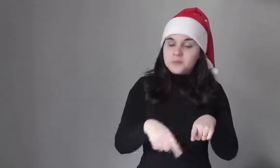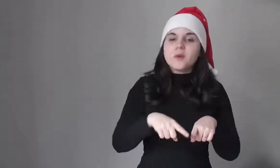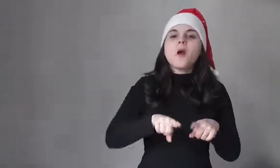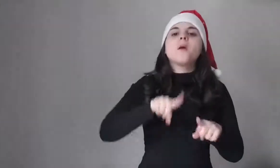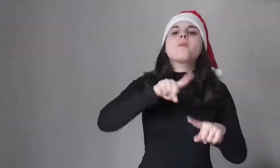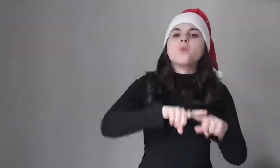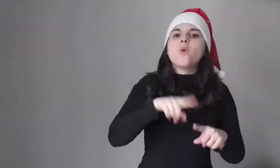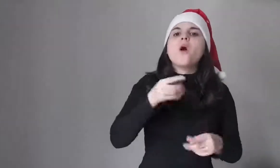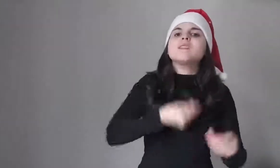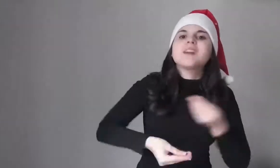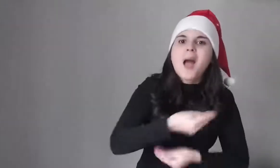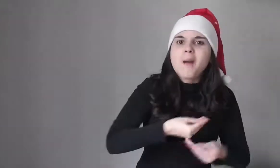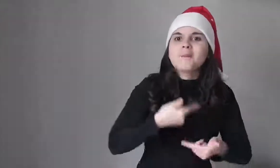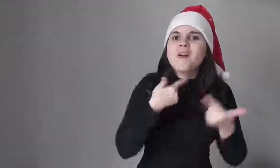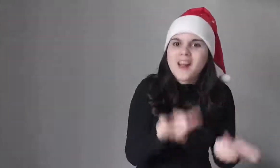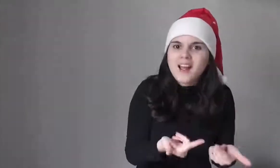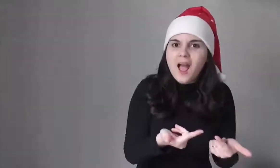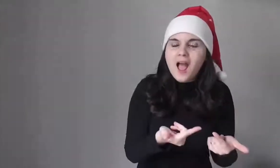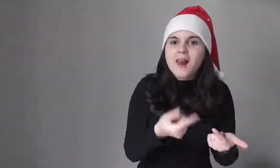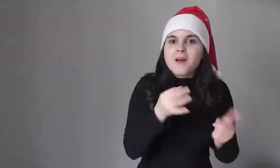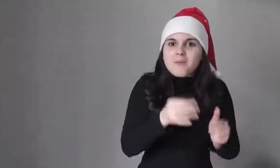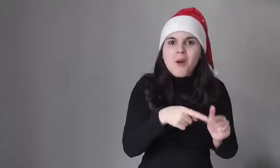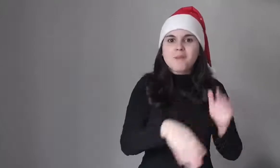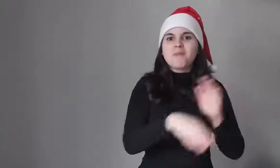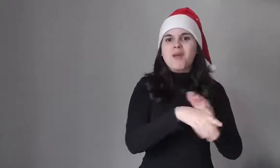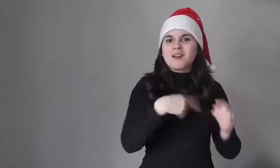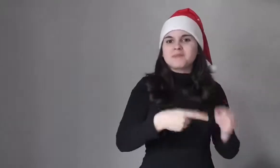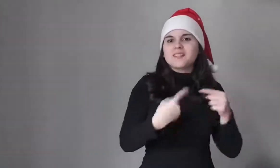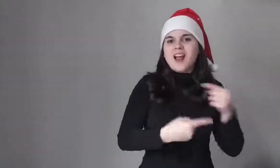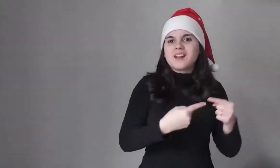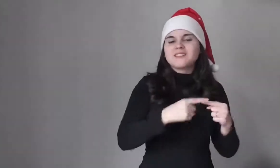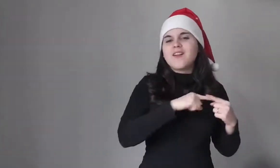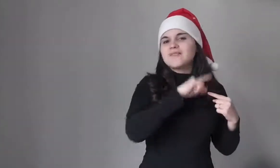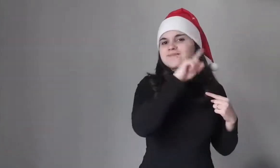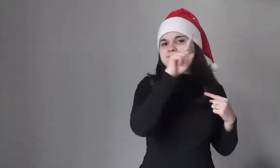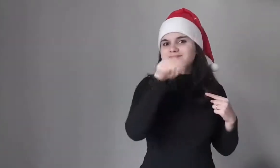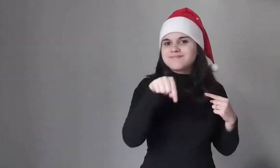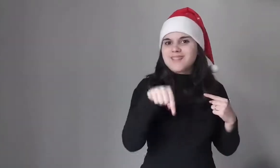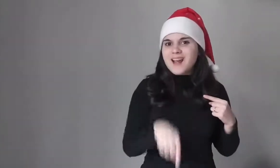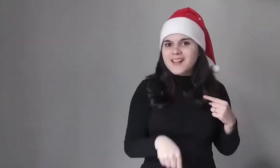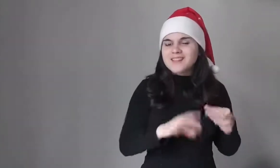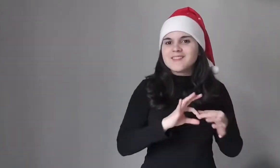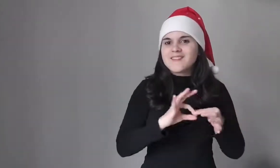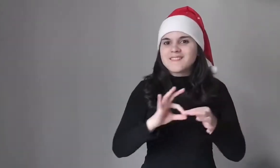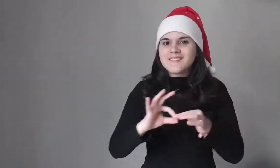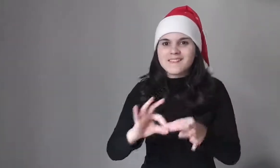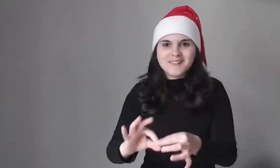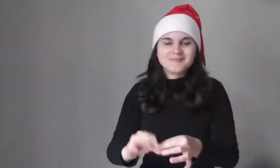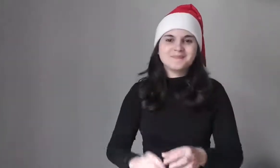Gifts were also exchanged, hence the tradition that continues today.